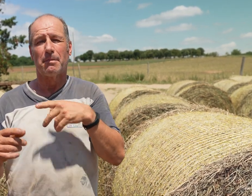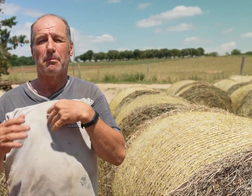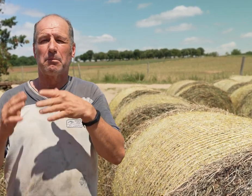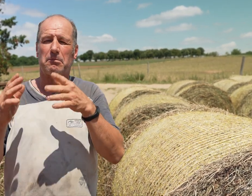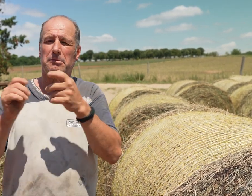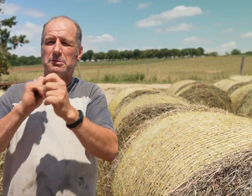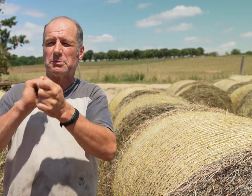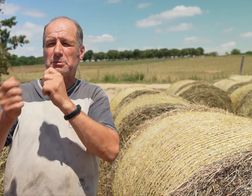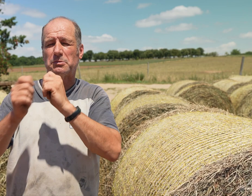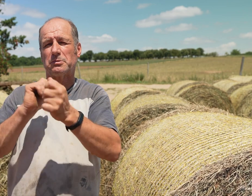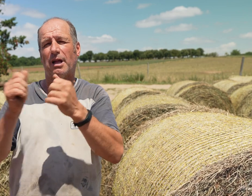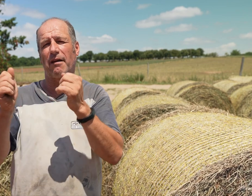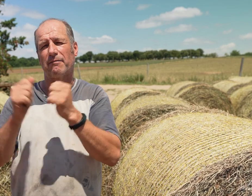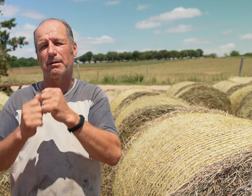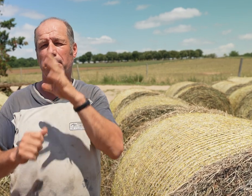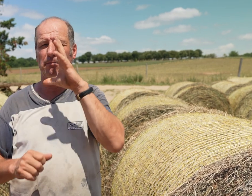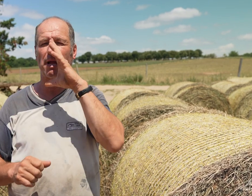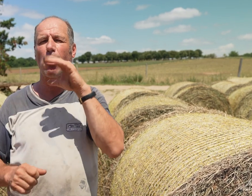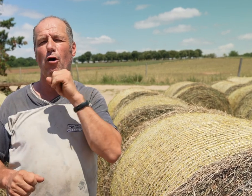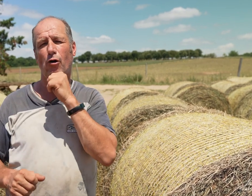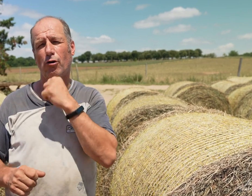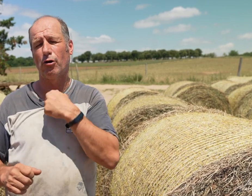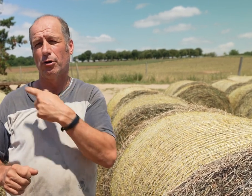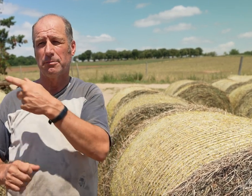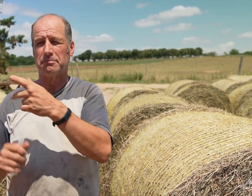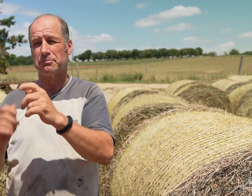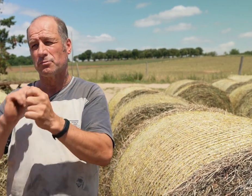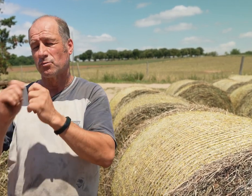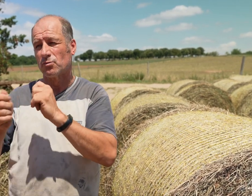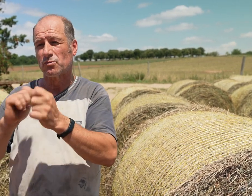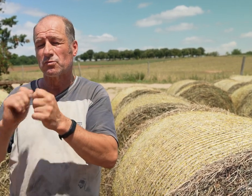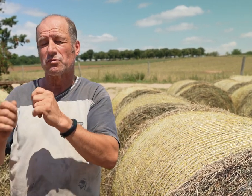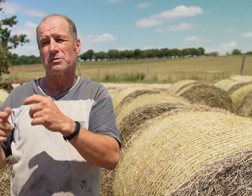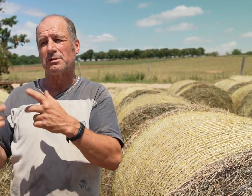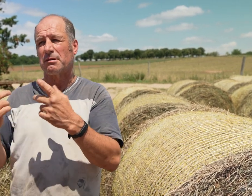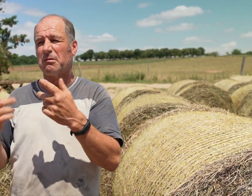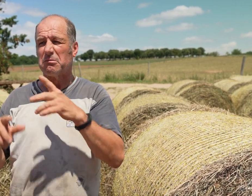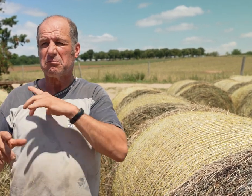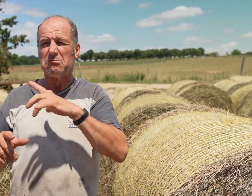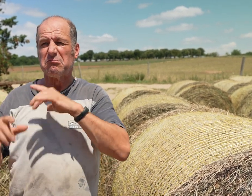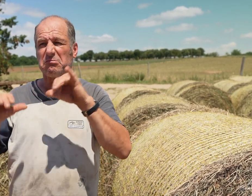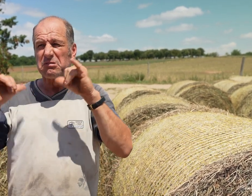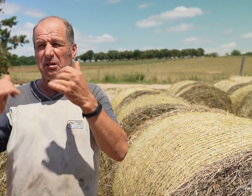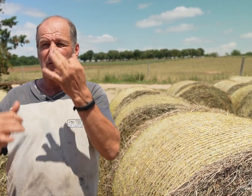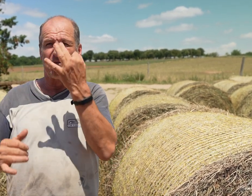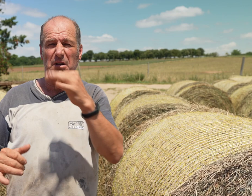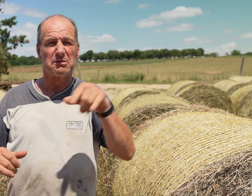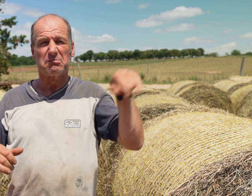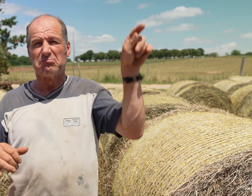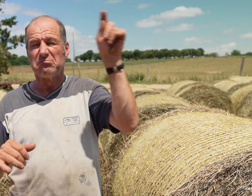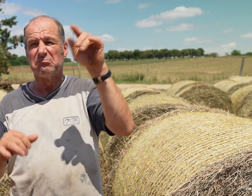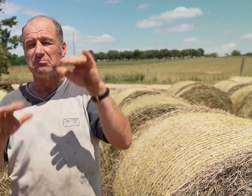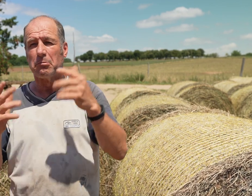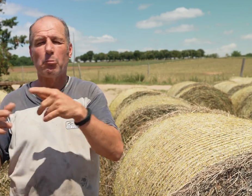I discussed with my parents about wanting to farm bison in France.